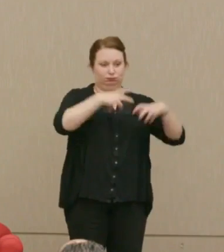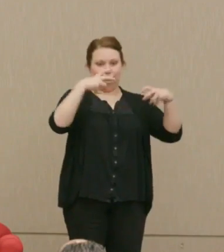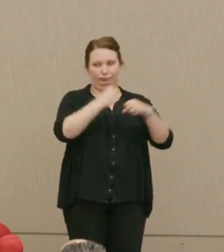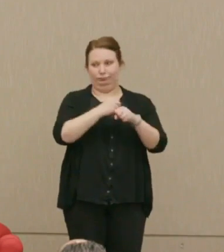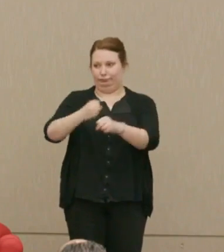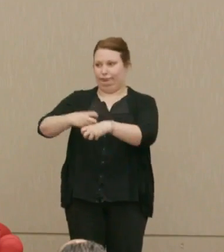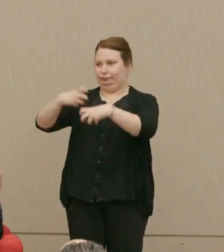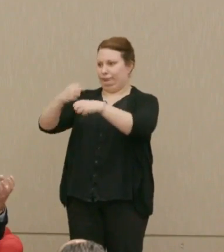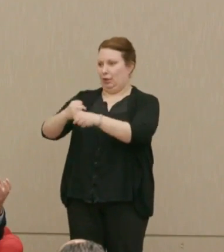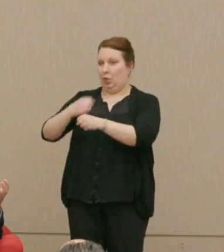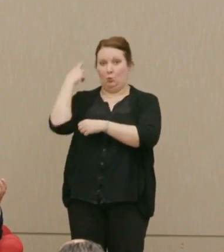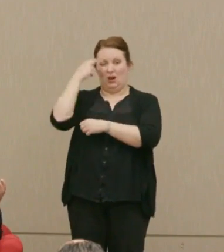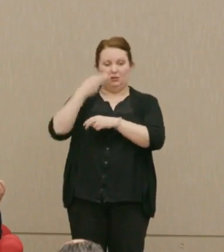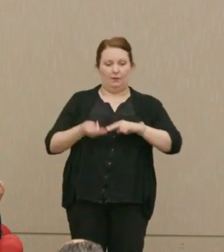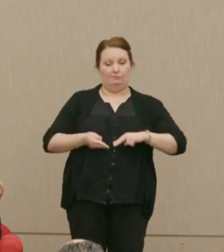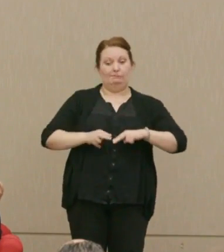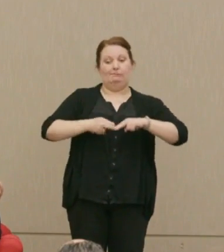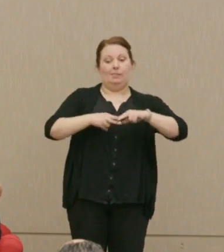and the rational for building up the weapons on both side.